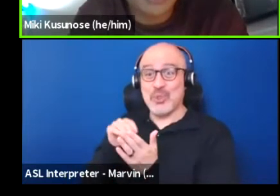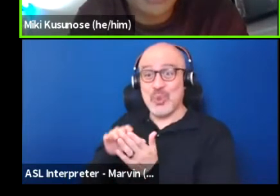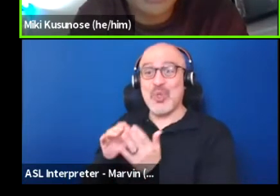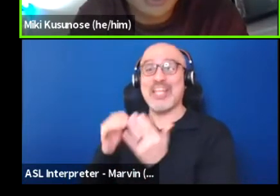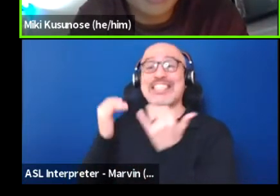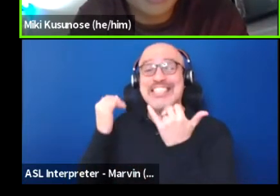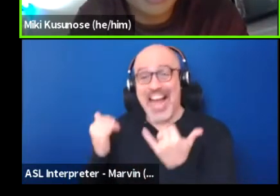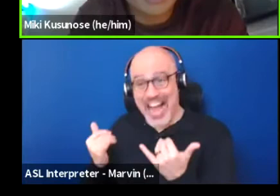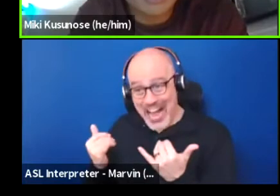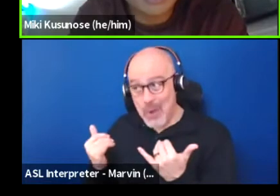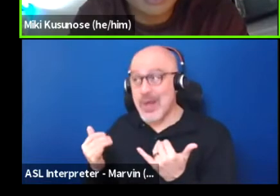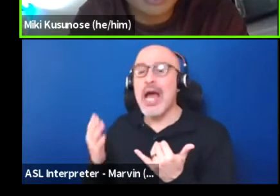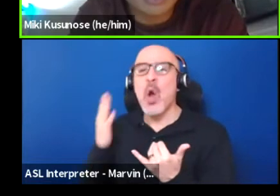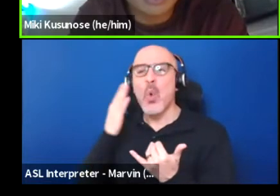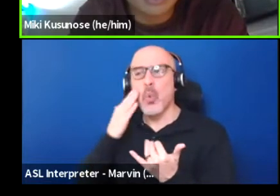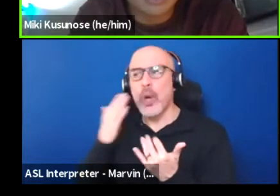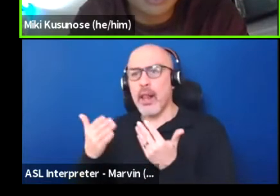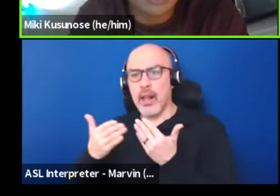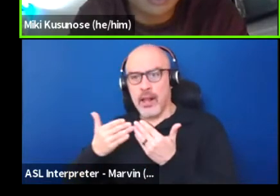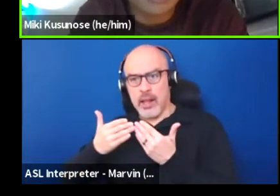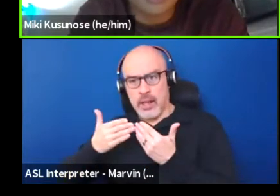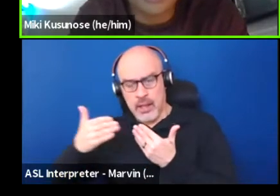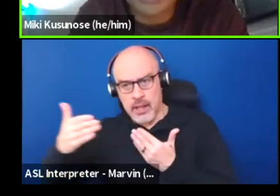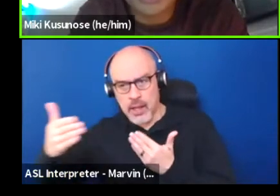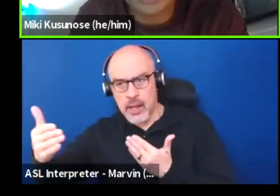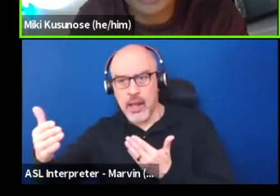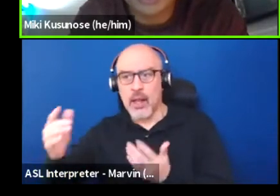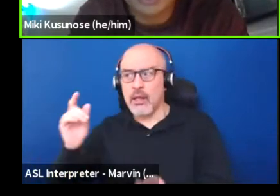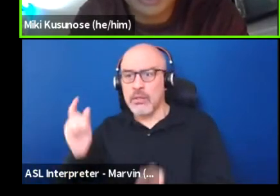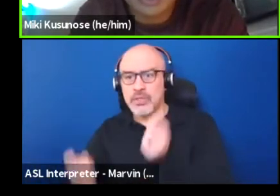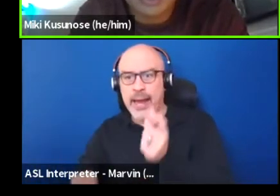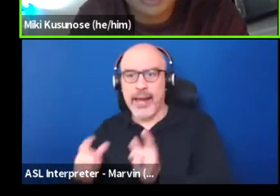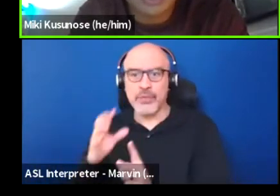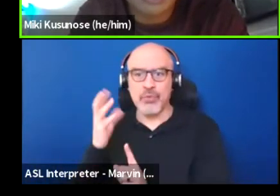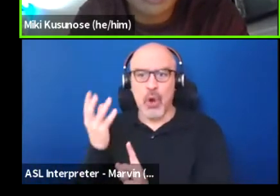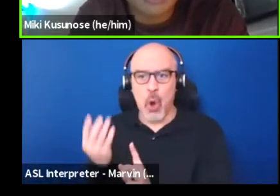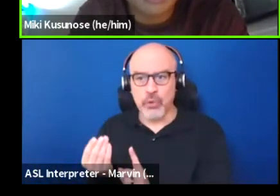it's going to shape the culture around civics and theater